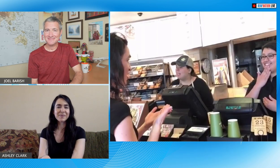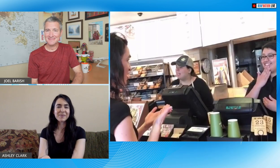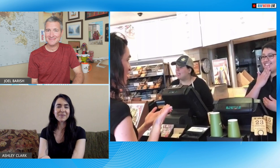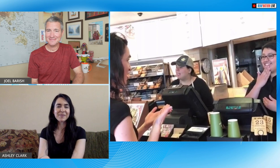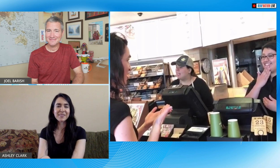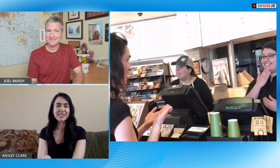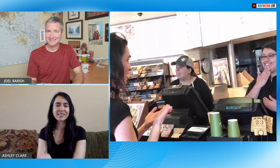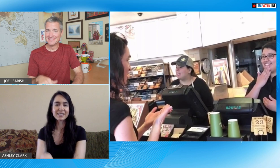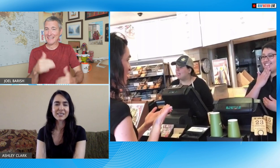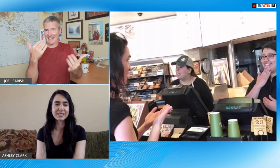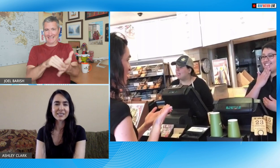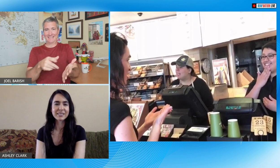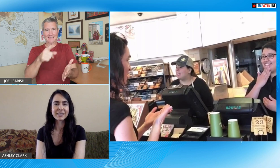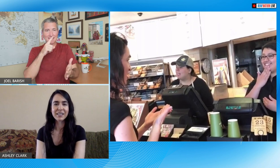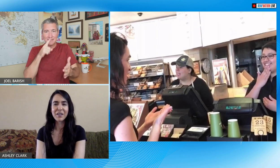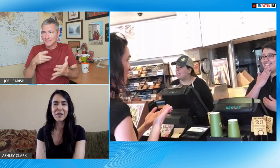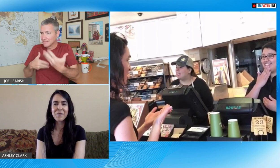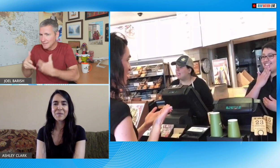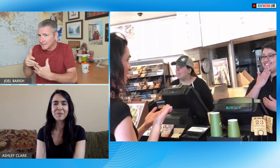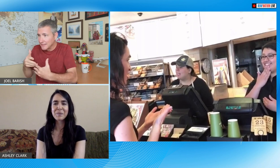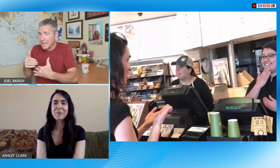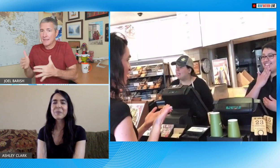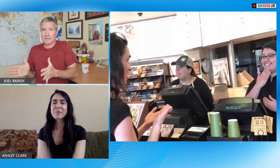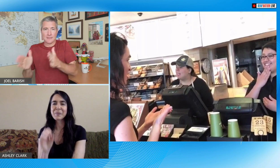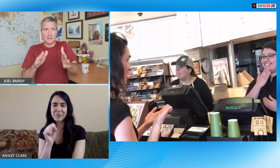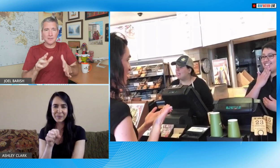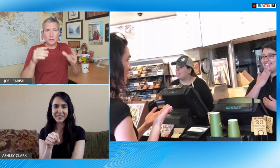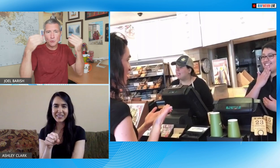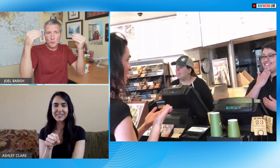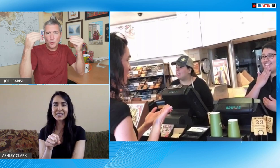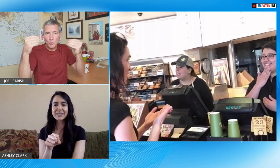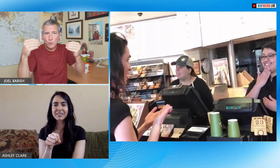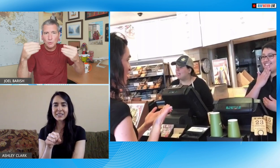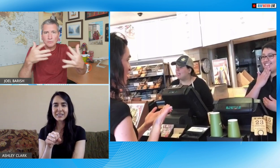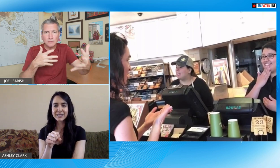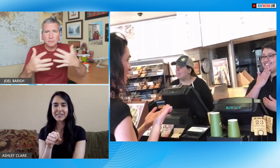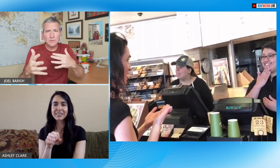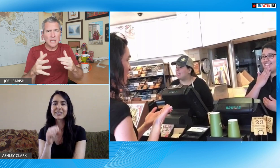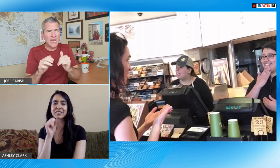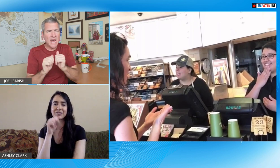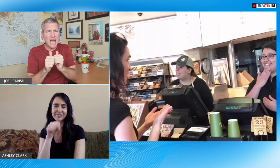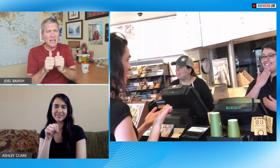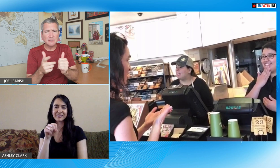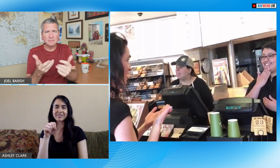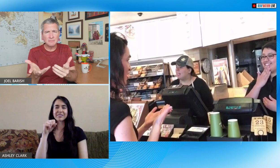Oh again another one there's an interaction and now you're in a store